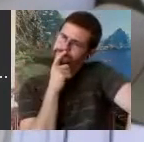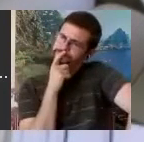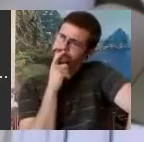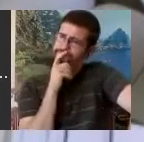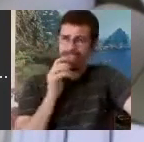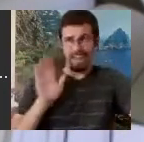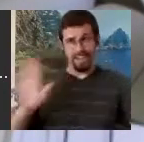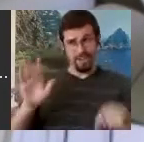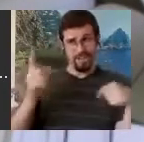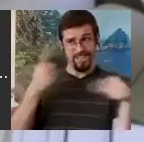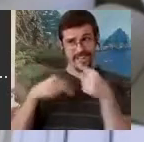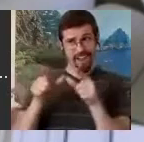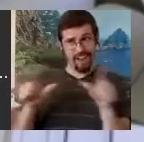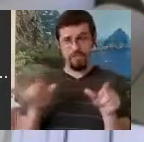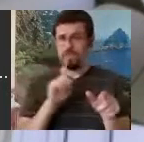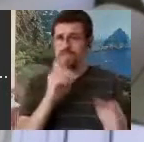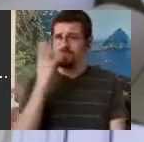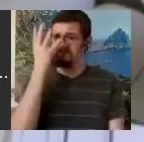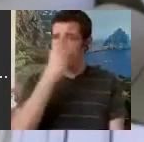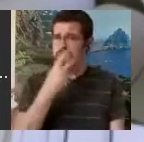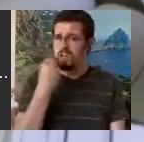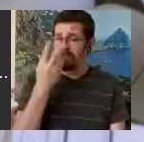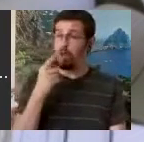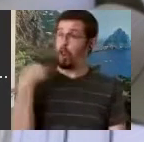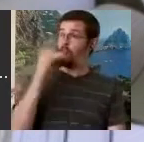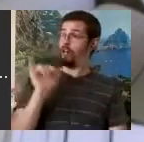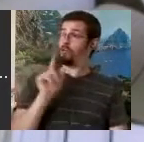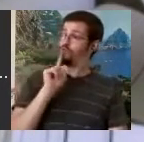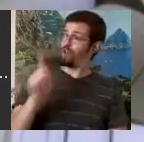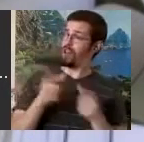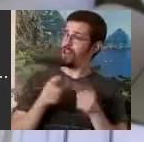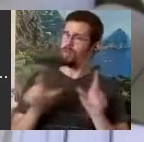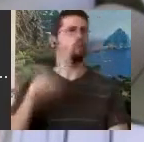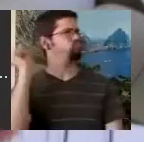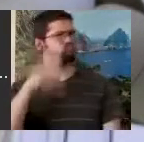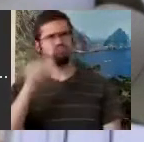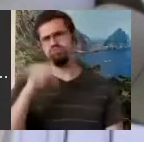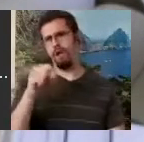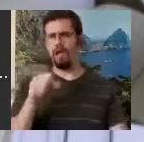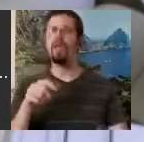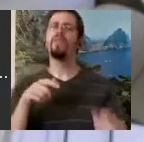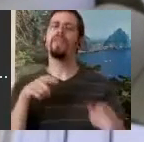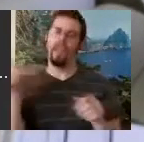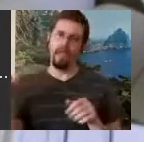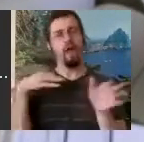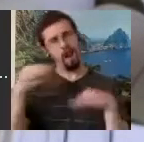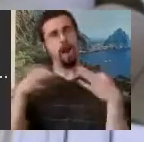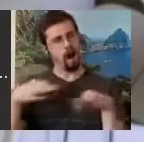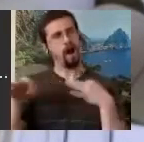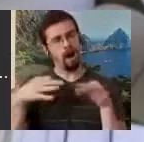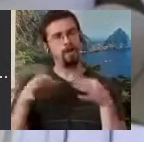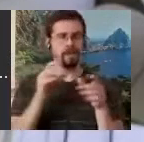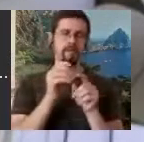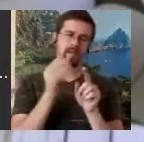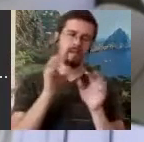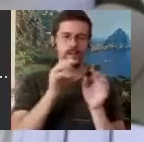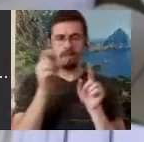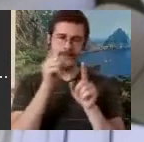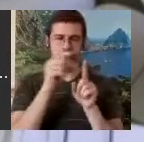really beautiful and it looks like a real language", and they said, "oh yes", and they educated me about the issues of deafness and everything. And they told me